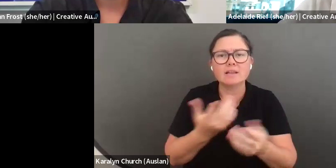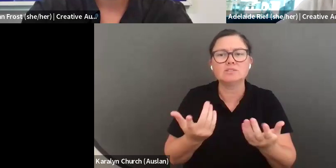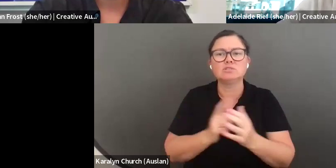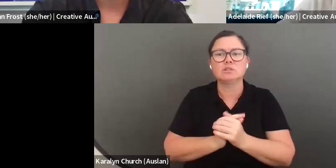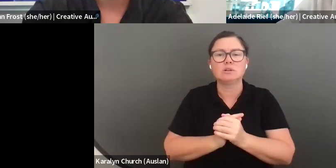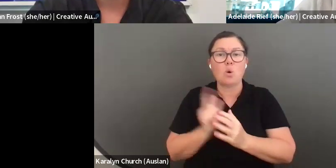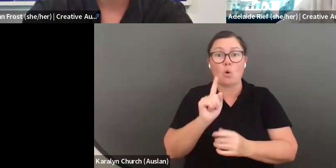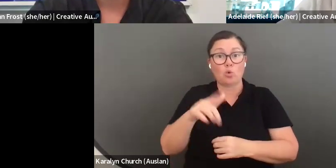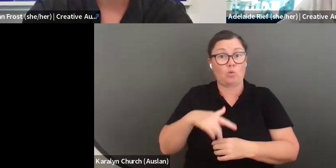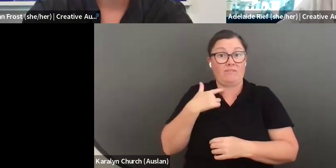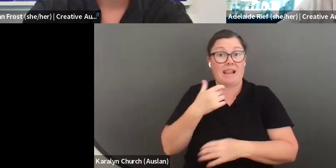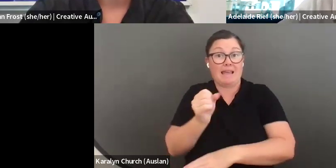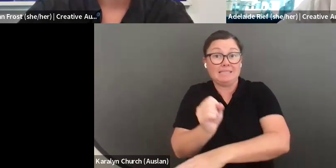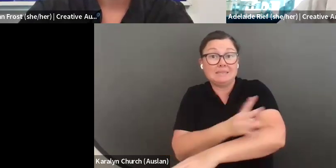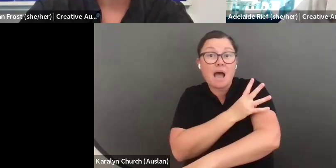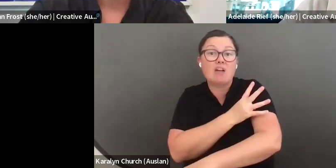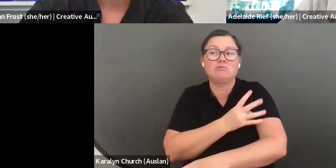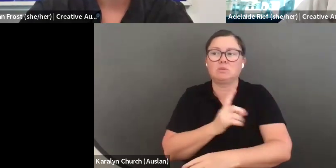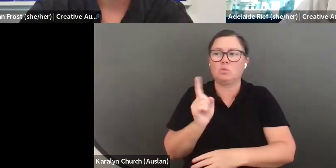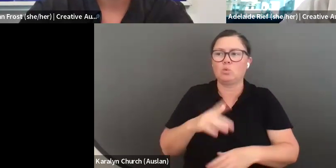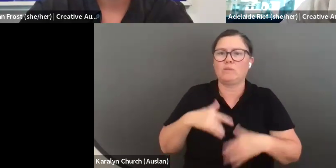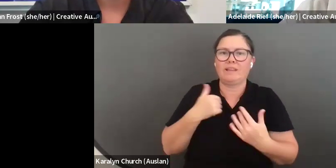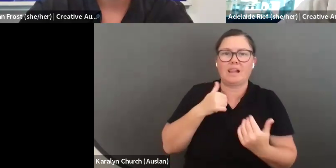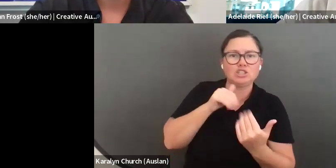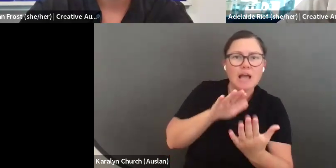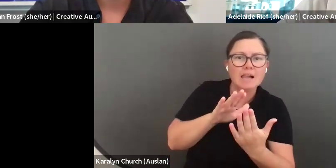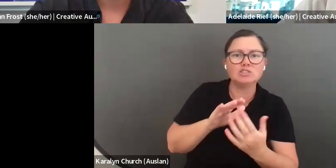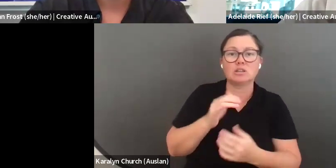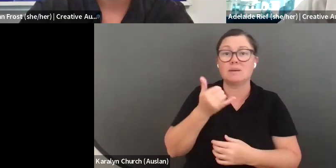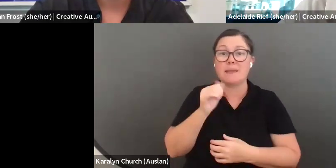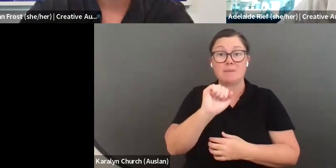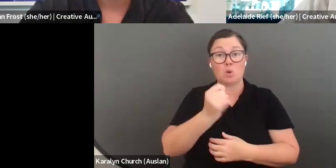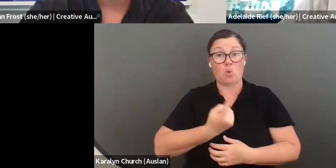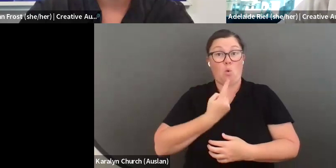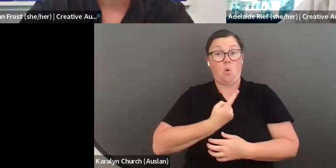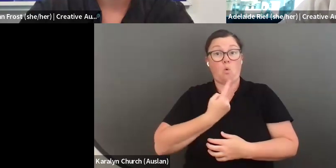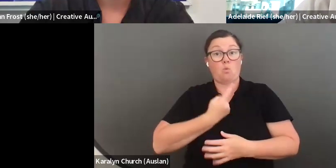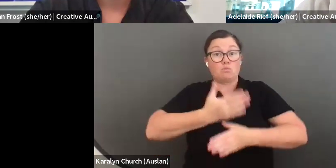to make the most meaningful and positive change in arts and culture? What is it that